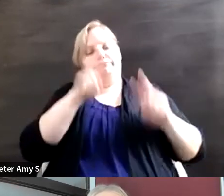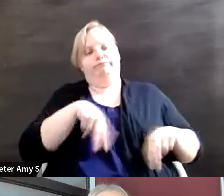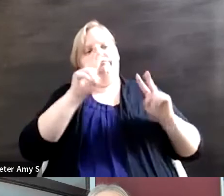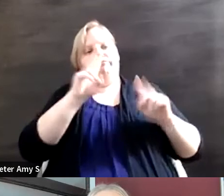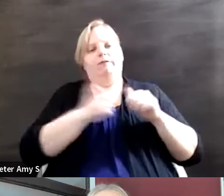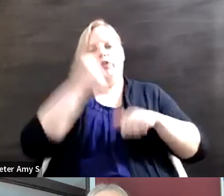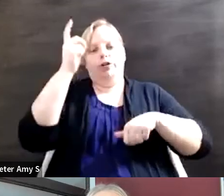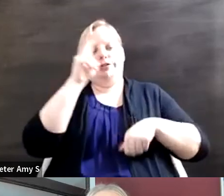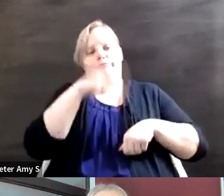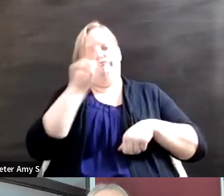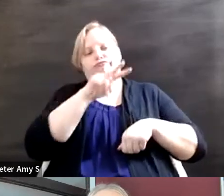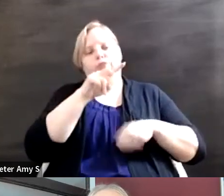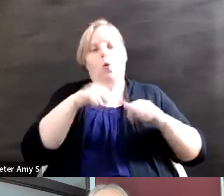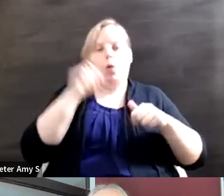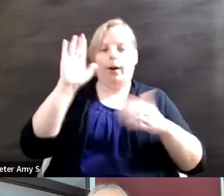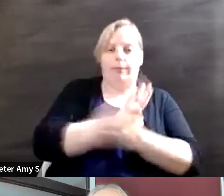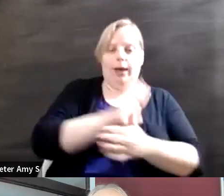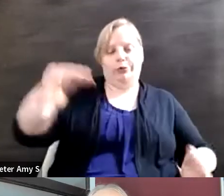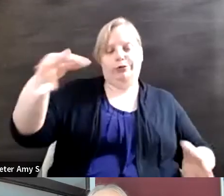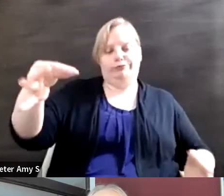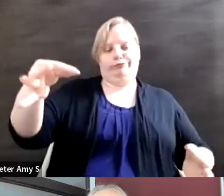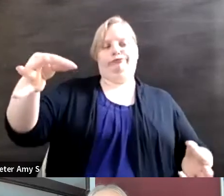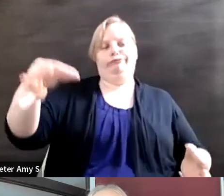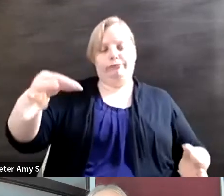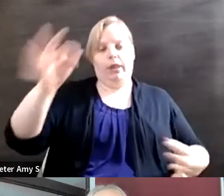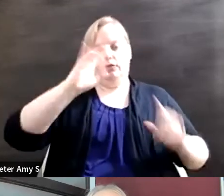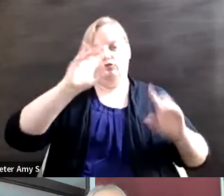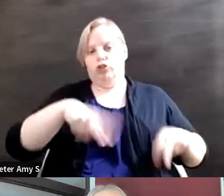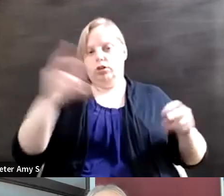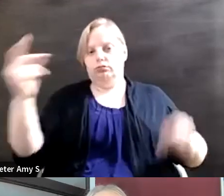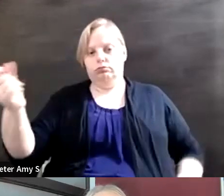first look at the piece of paper and so one of the things that has to happen is when we change that